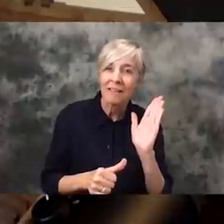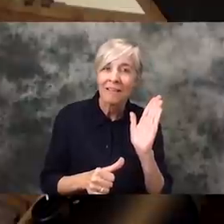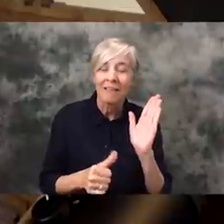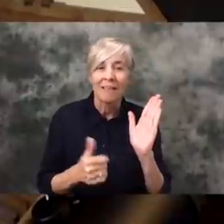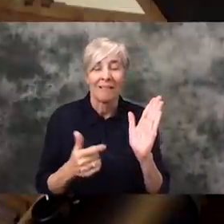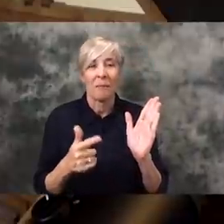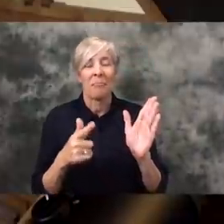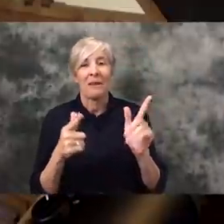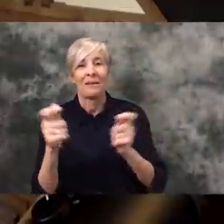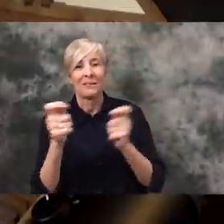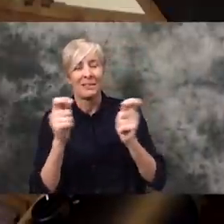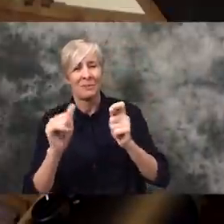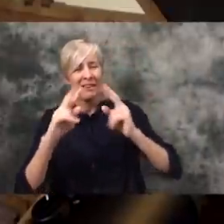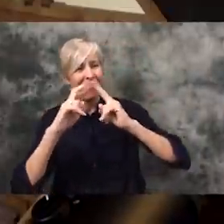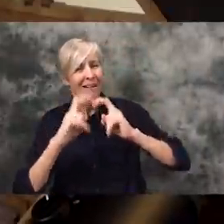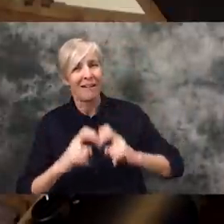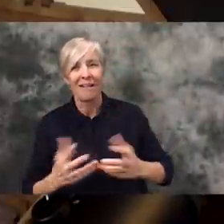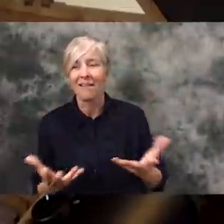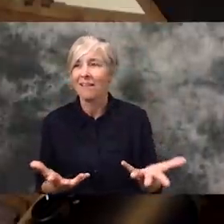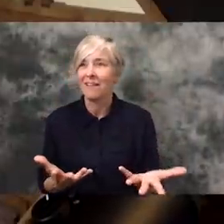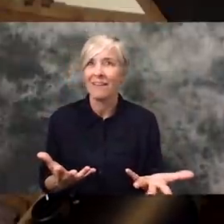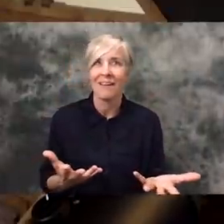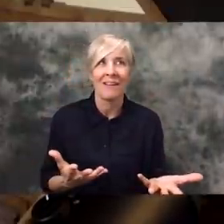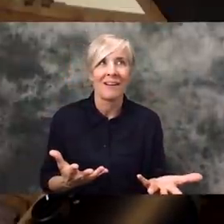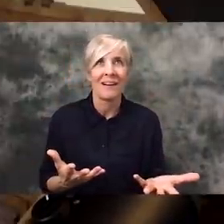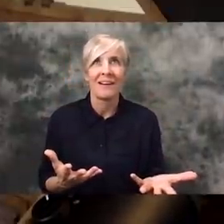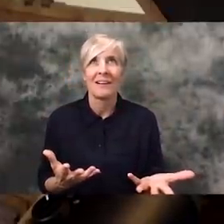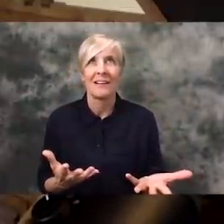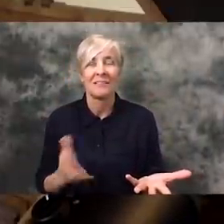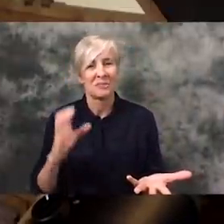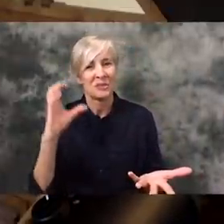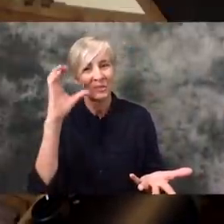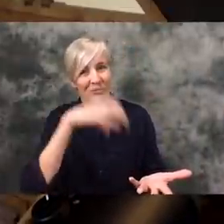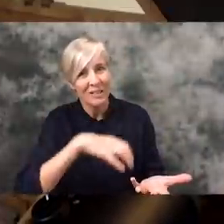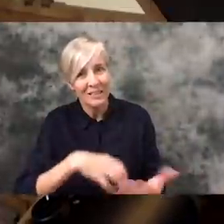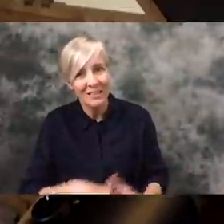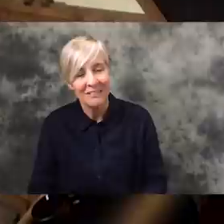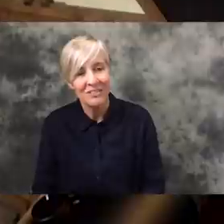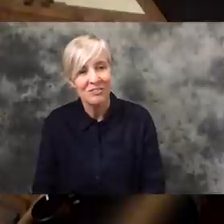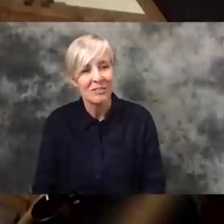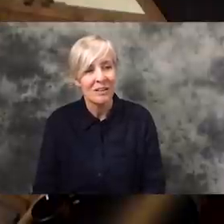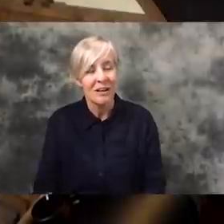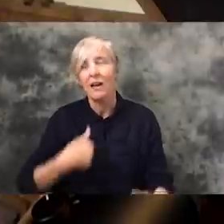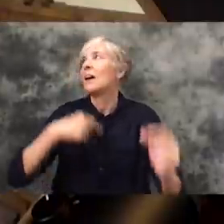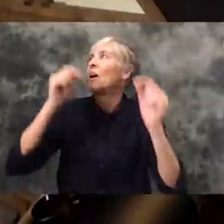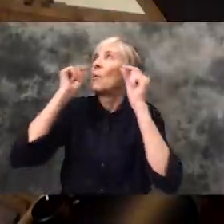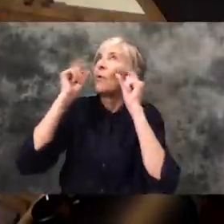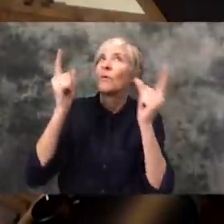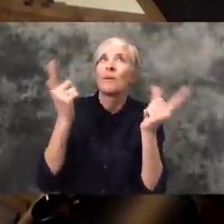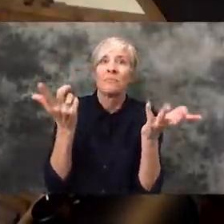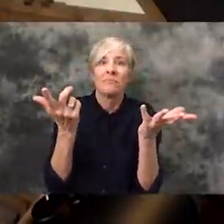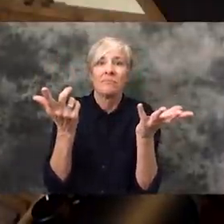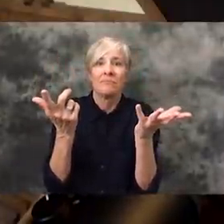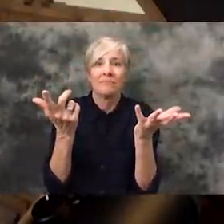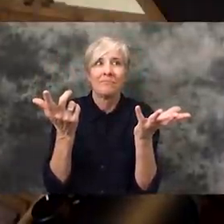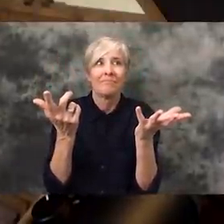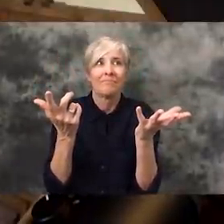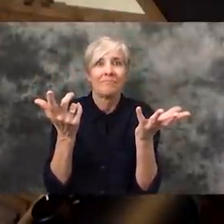dealing with that was very strange. Waking up in what is pretty